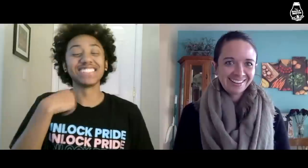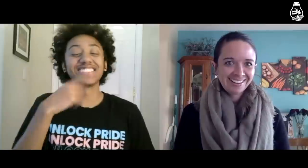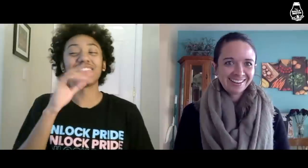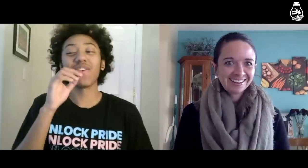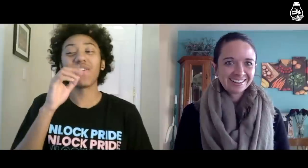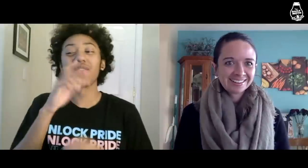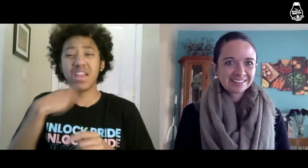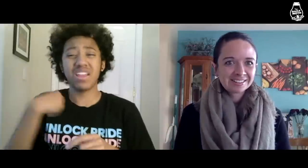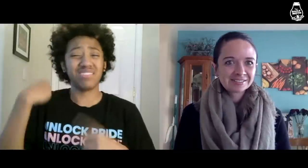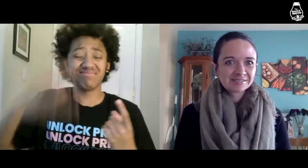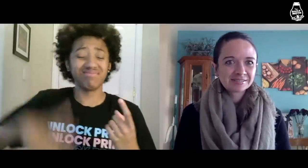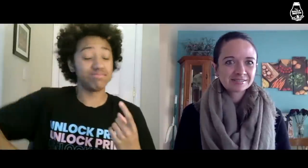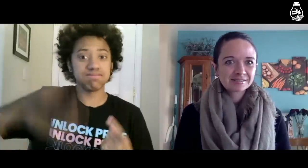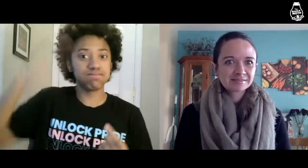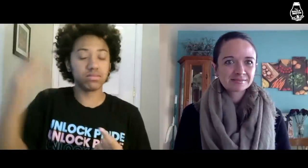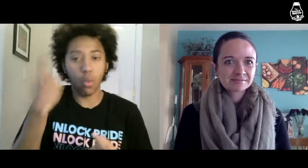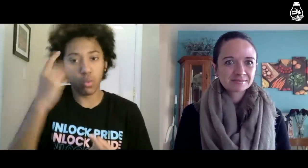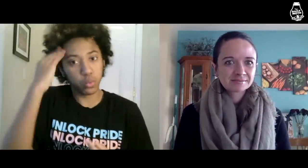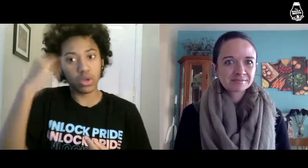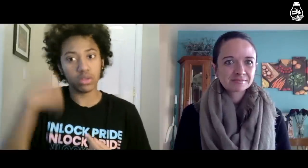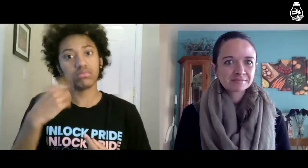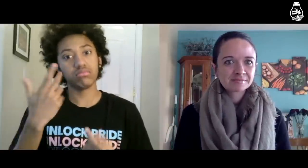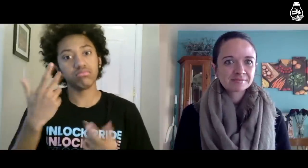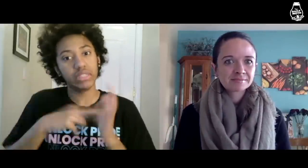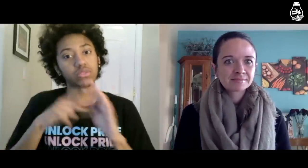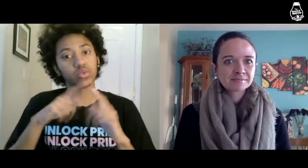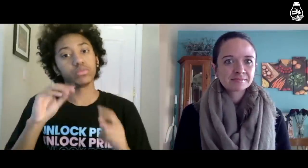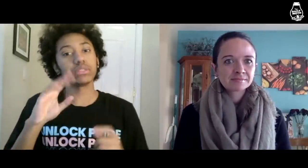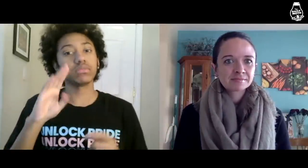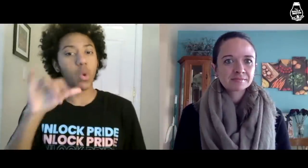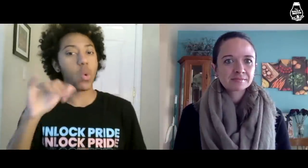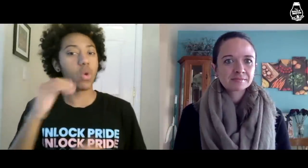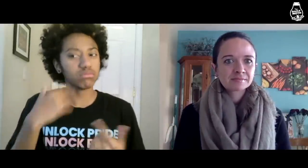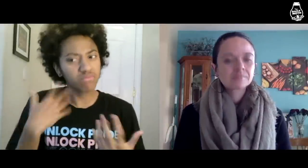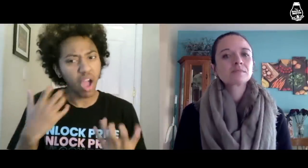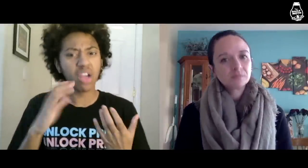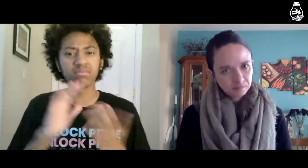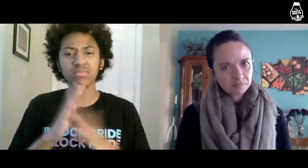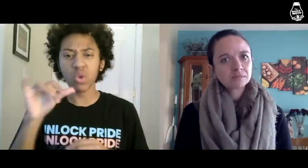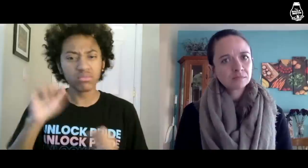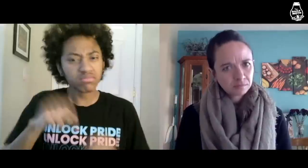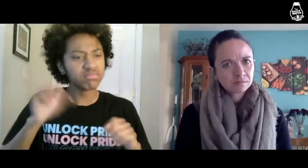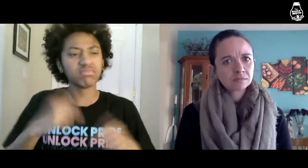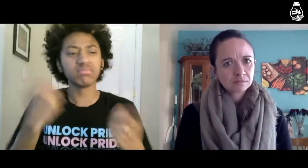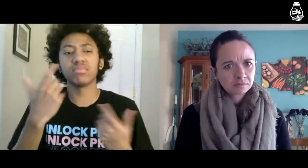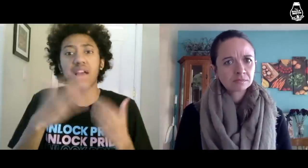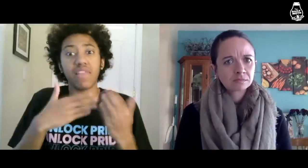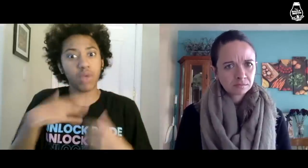My whole life, I always knew I was meant to be a boy. I wanted to become a boy.